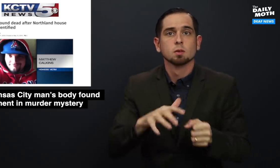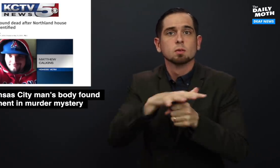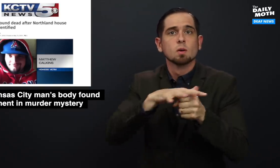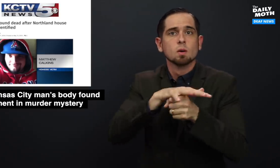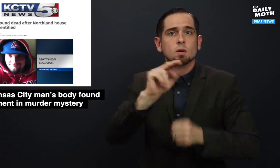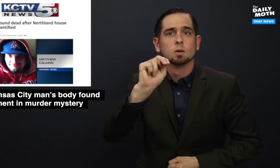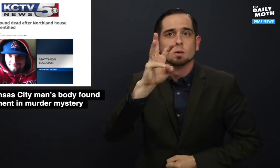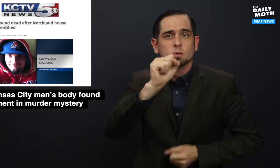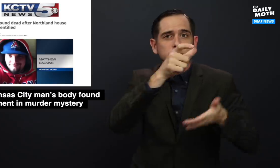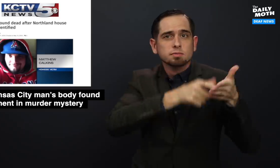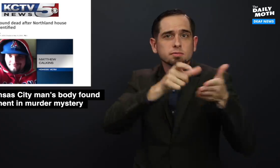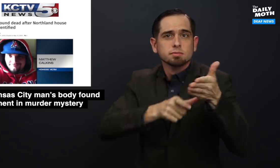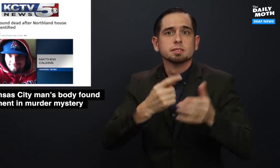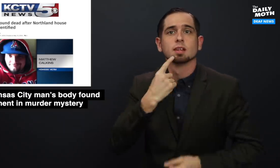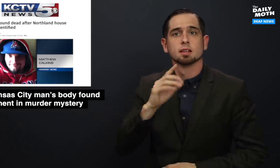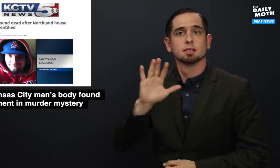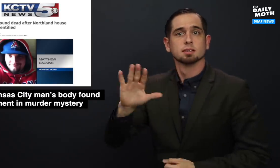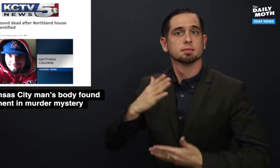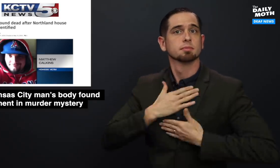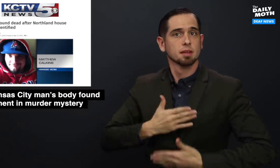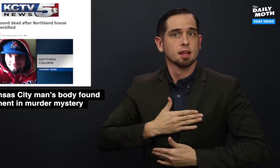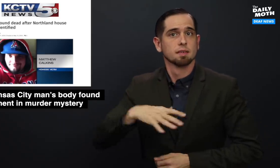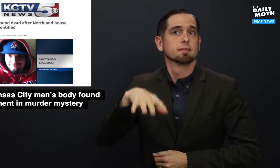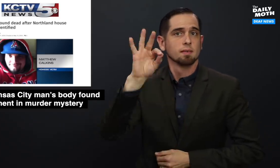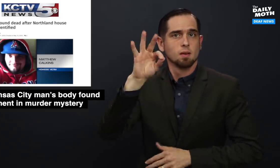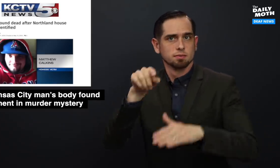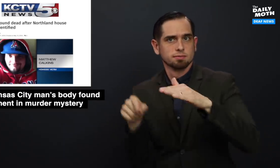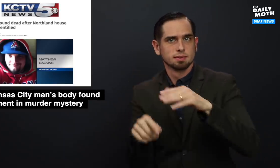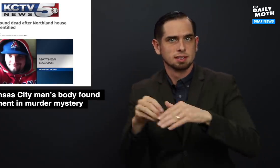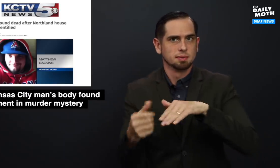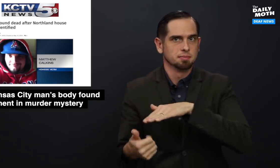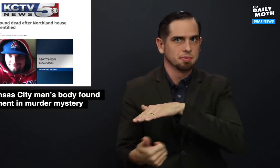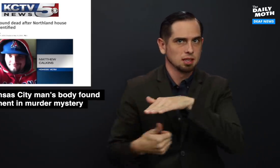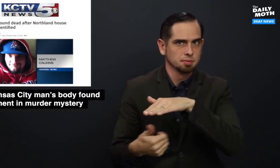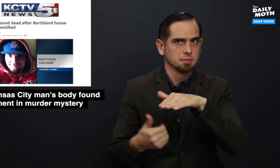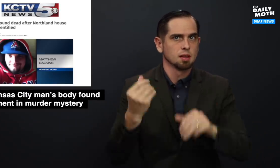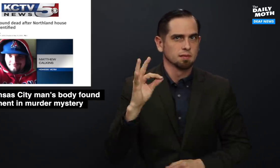Local news reports say his body was found in the basement of